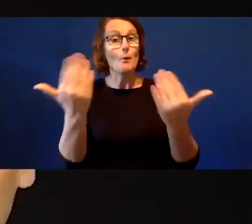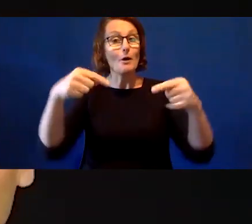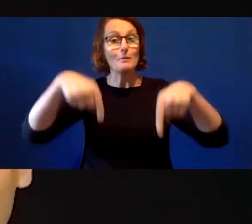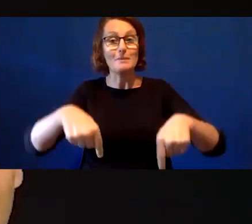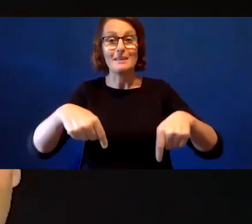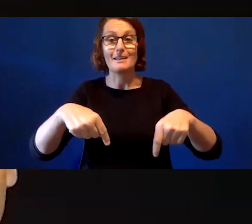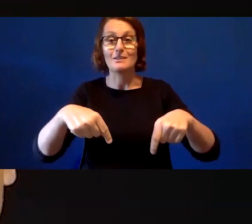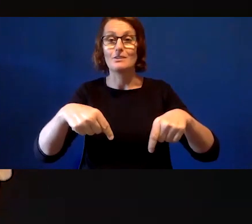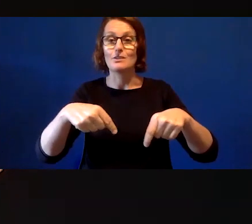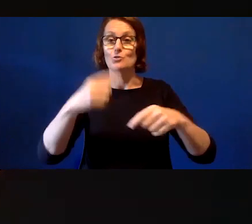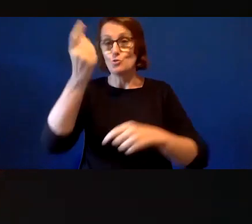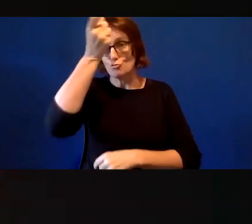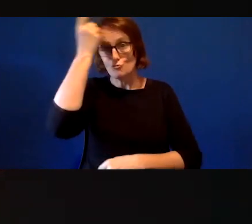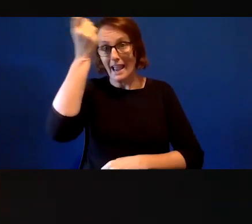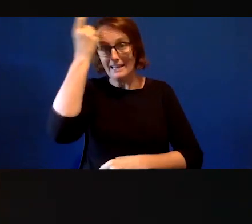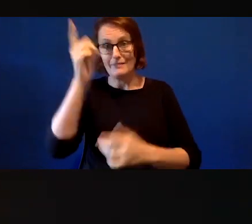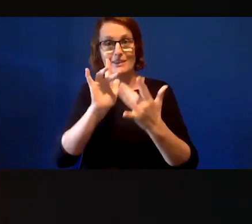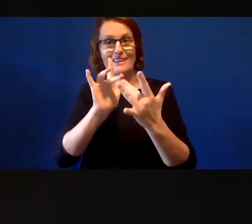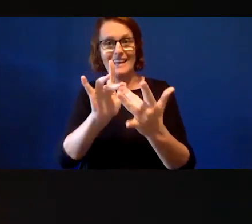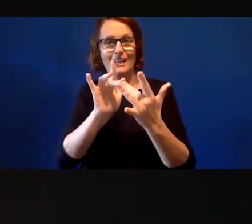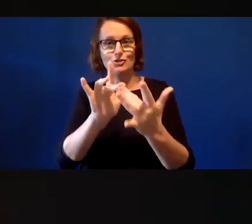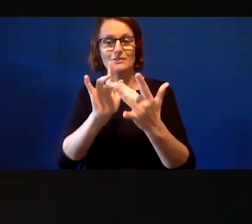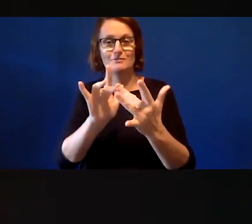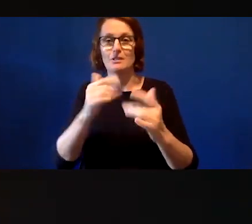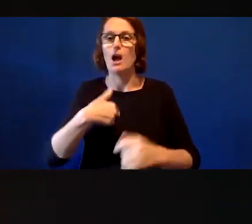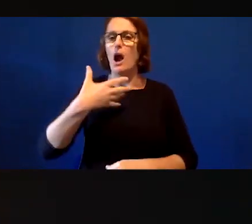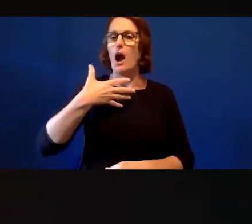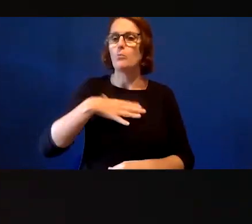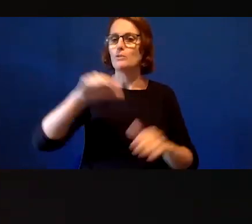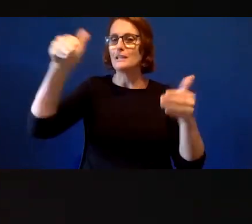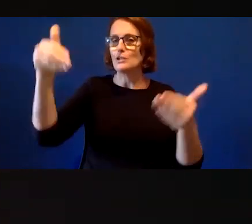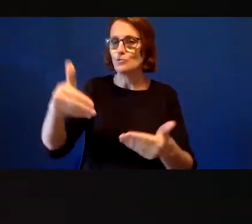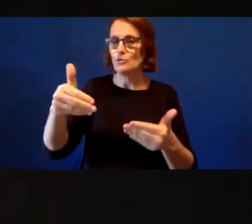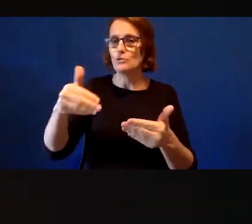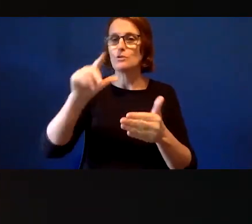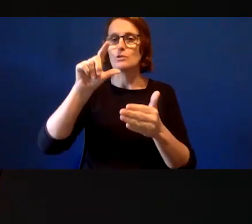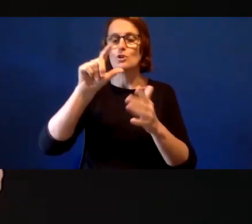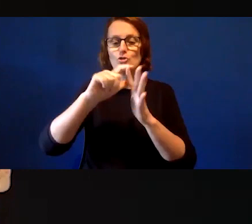I will soon introduce you to today's speaker, Dr Christy Dena.